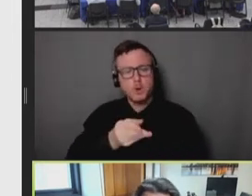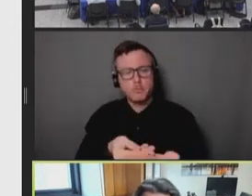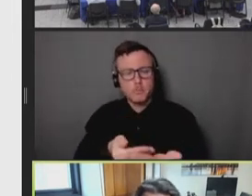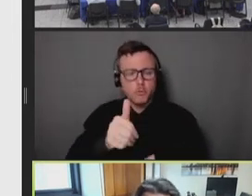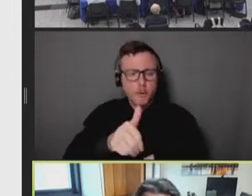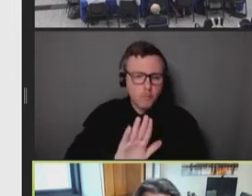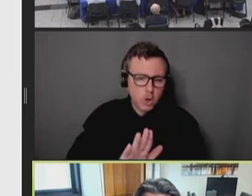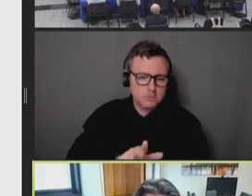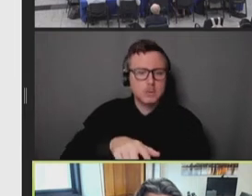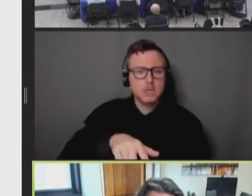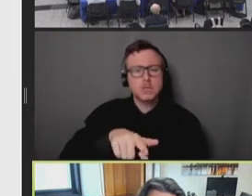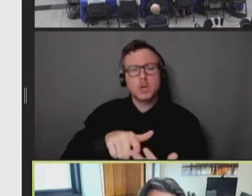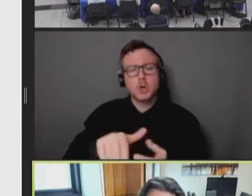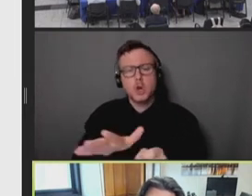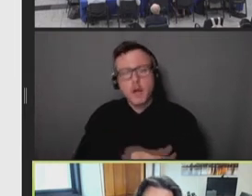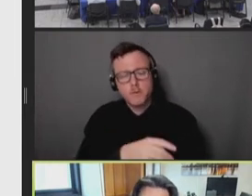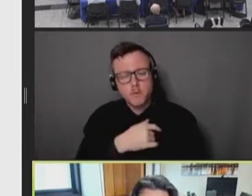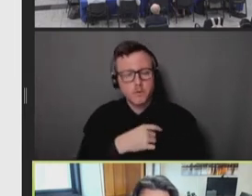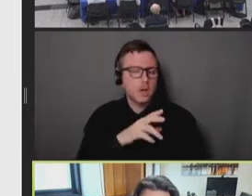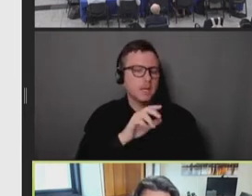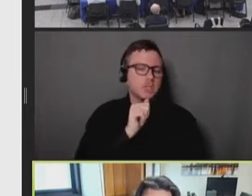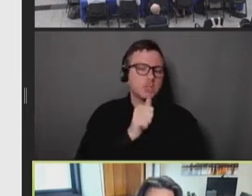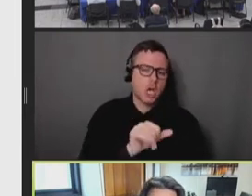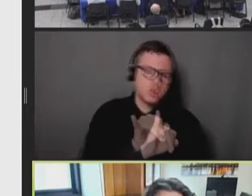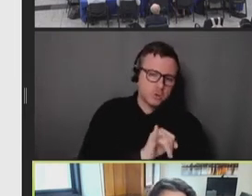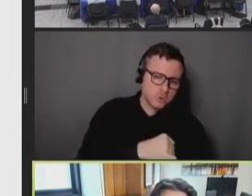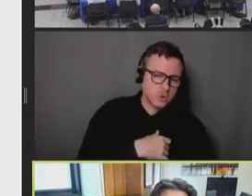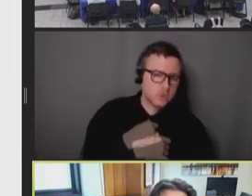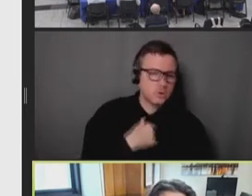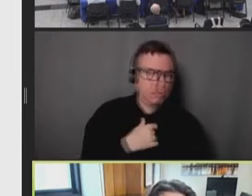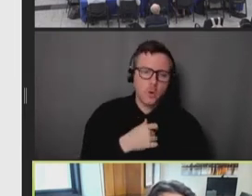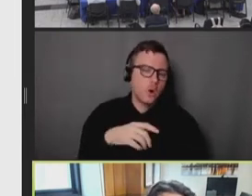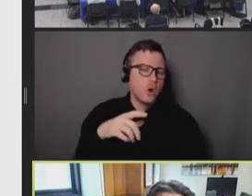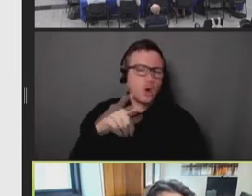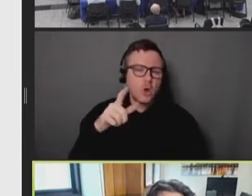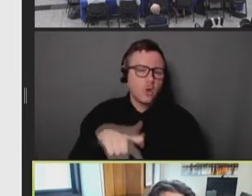for the uninsured or underinsured. So these are all things we're wrestling with now. Next slide.